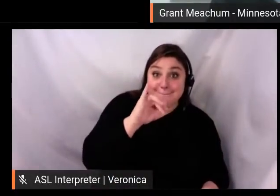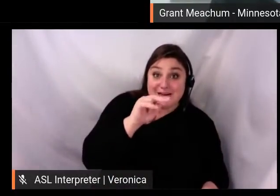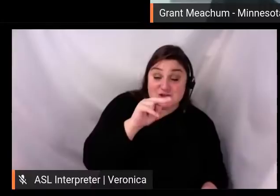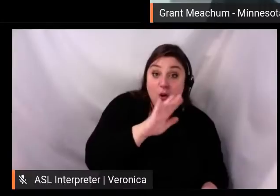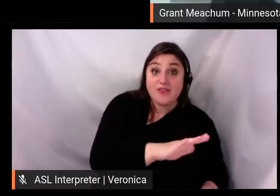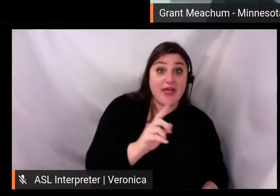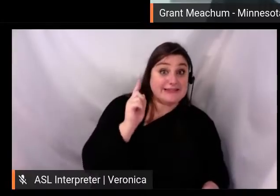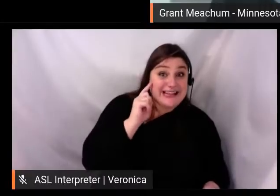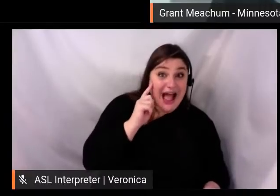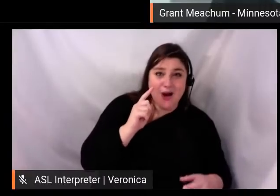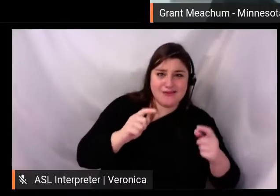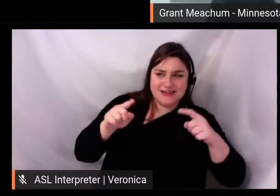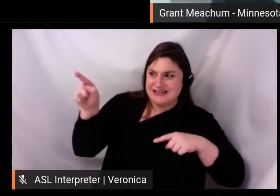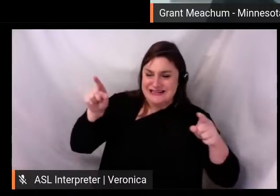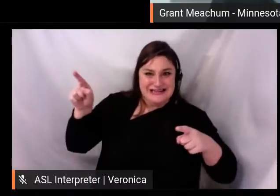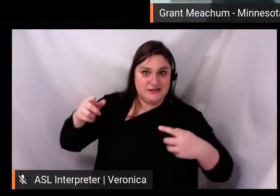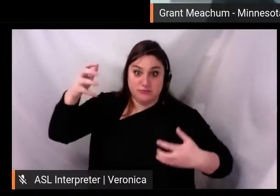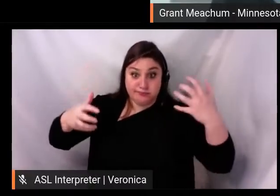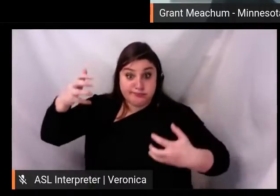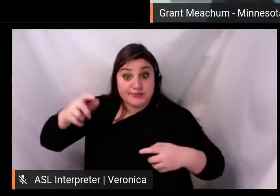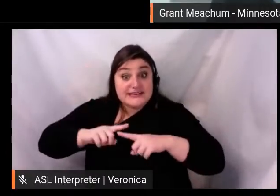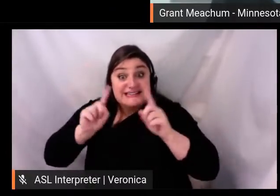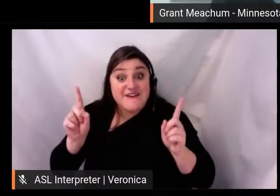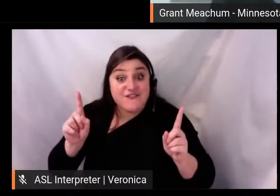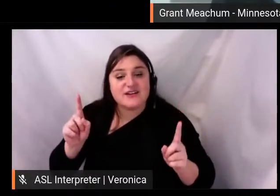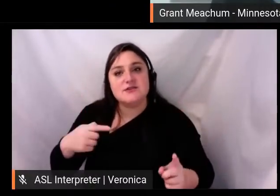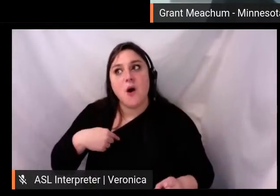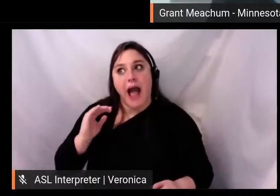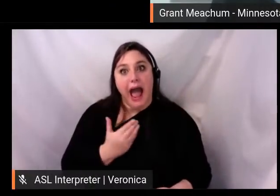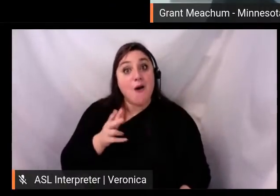For this, shout out to AV team for making this work.